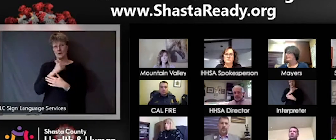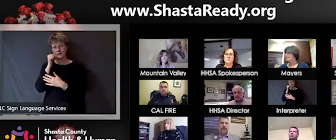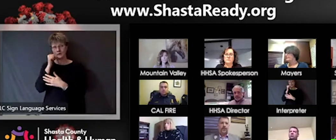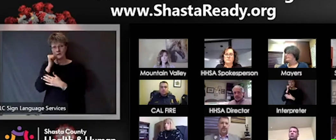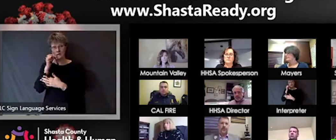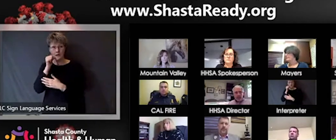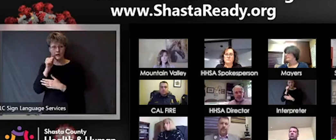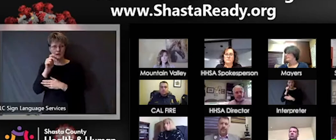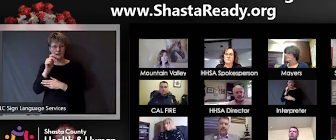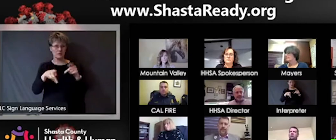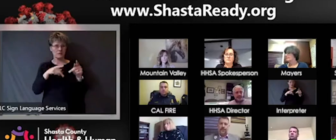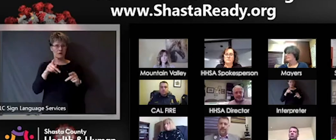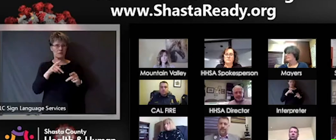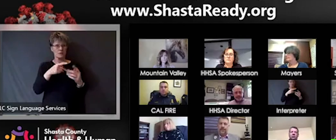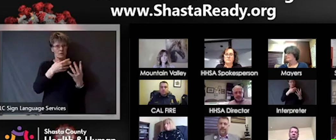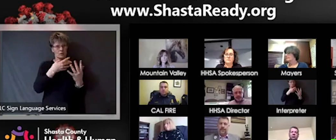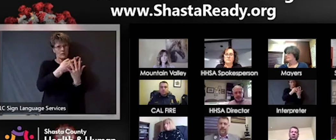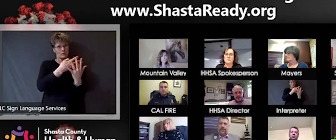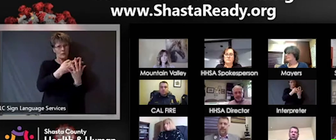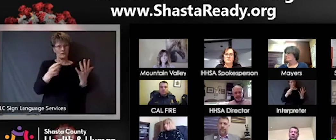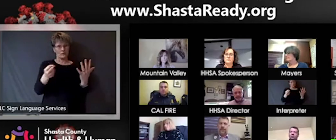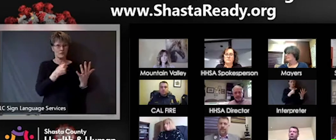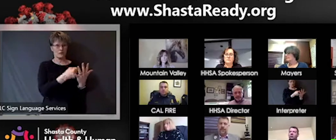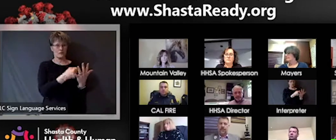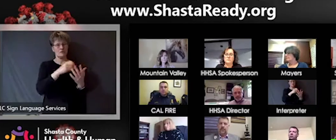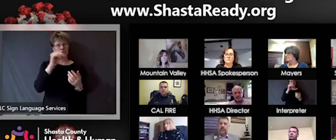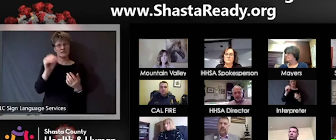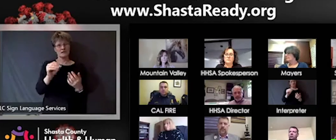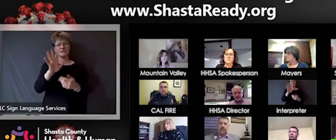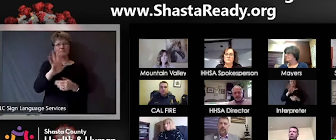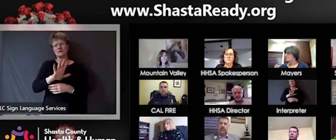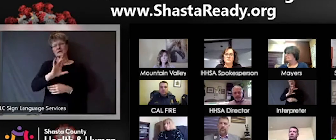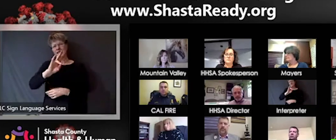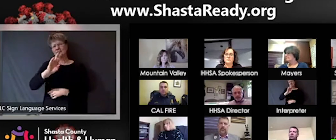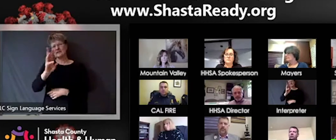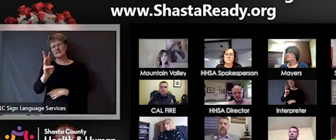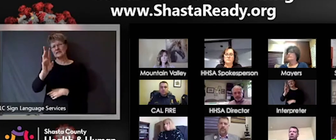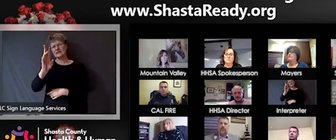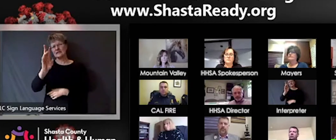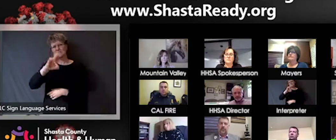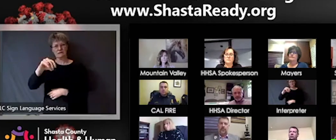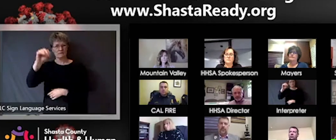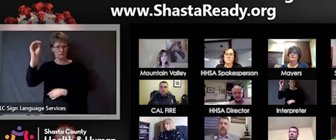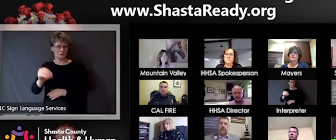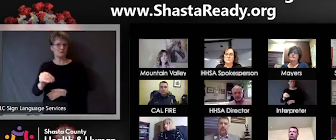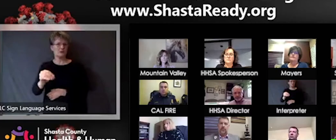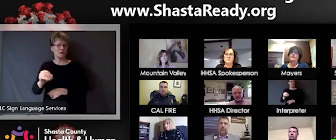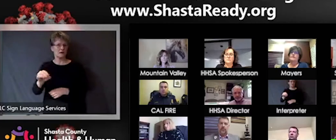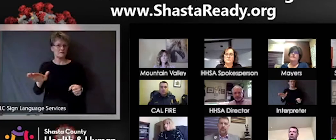yesterday when I looked were at about 76 77 percent of capacity in the jail so,